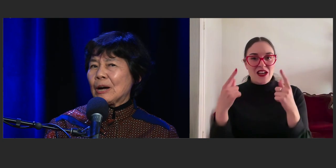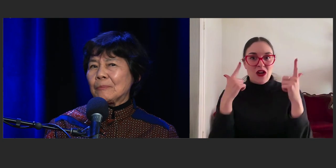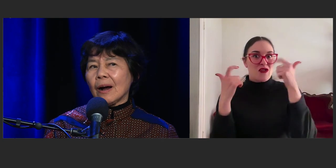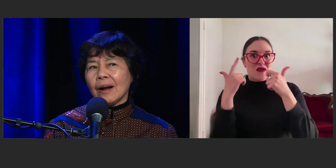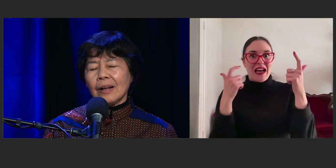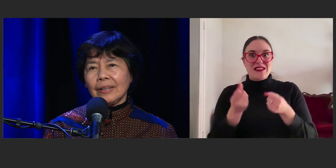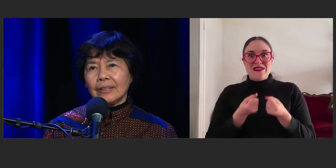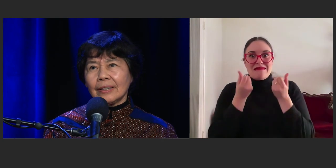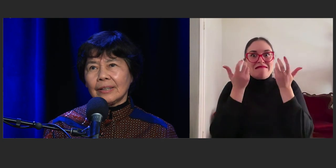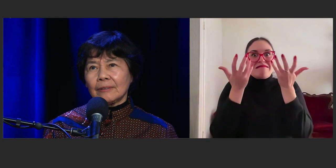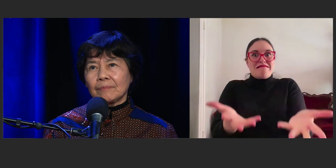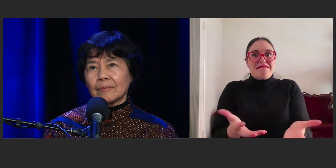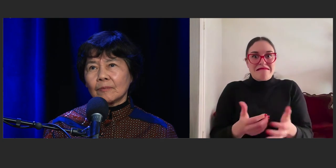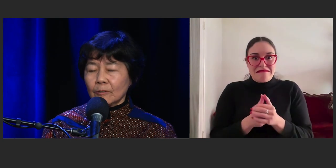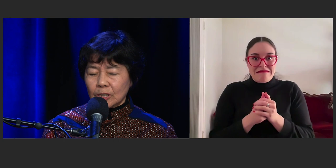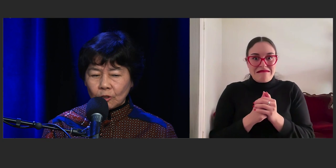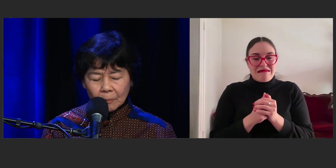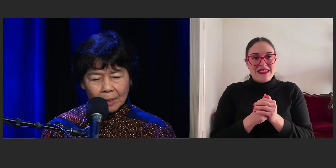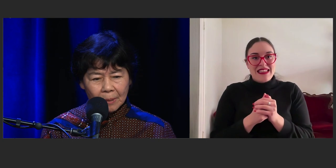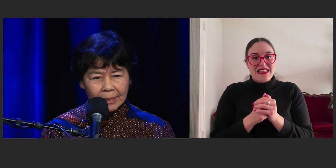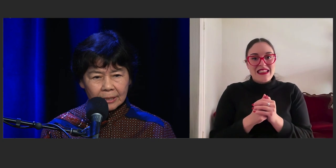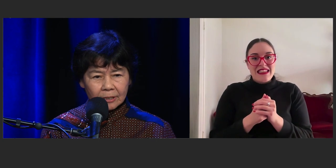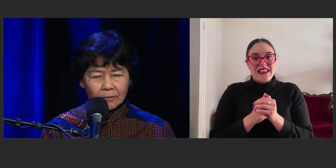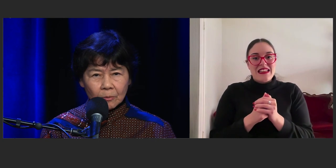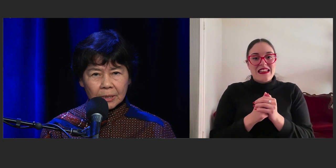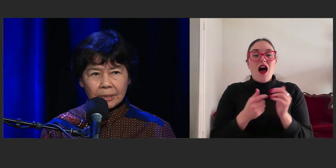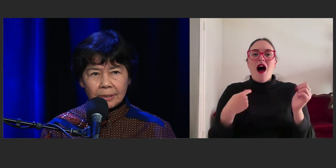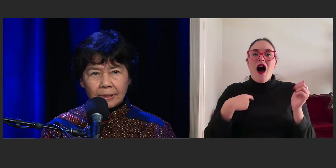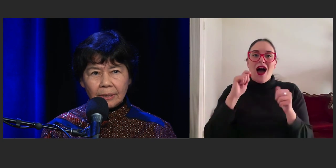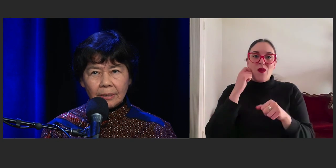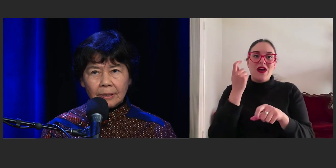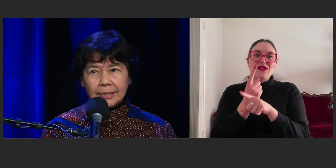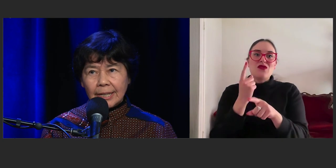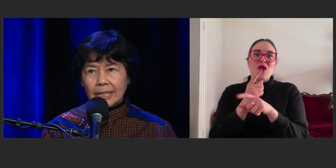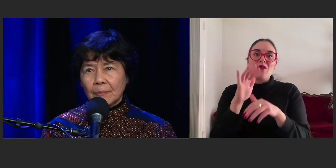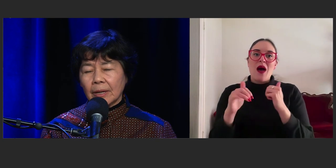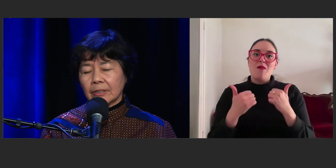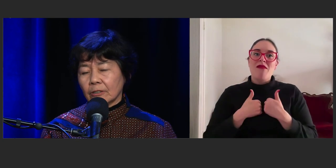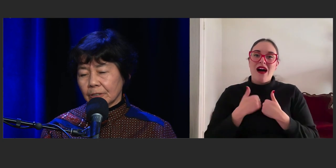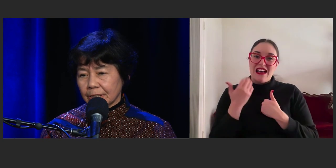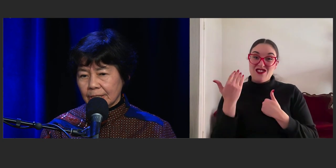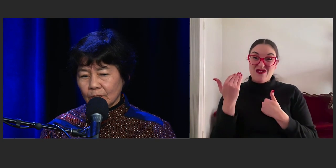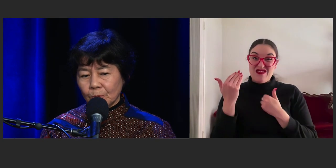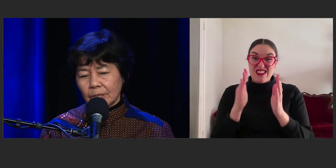Well, I'll just talk about my latest novel, which is "Zadie Ma and the Dog Who Chased the Moon."